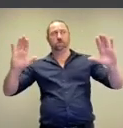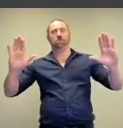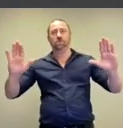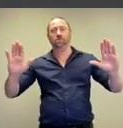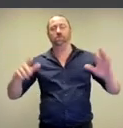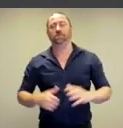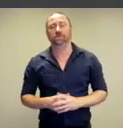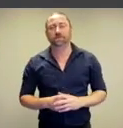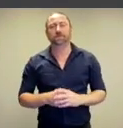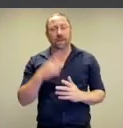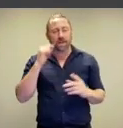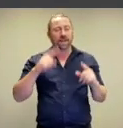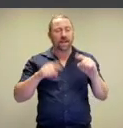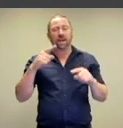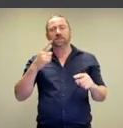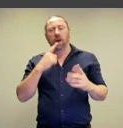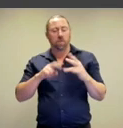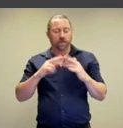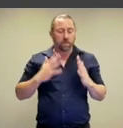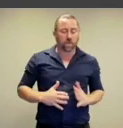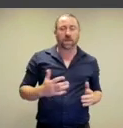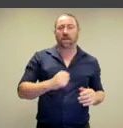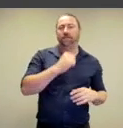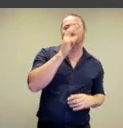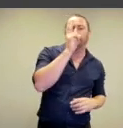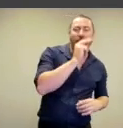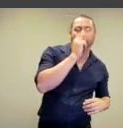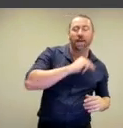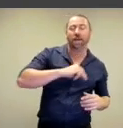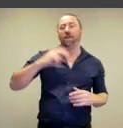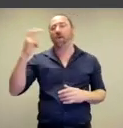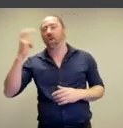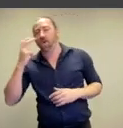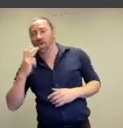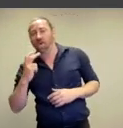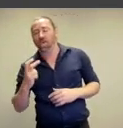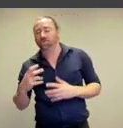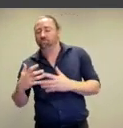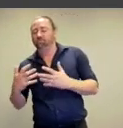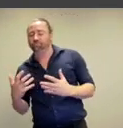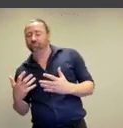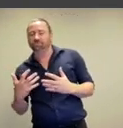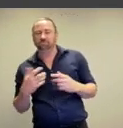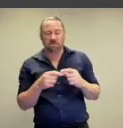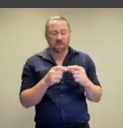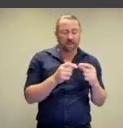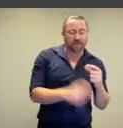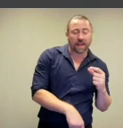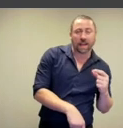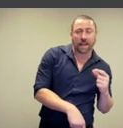photographs and we see a variety of bodies here,